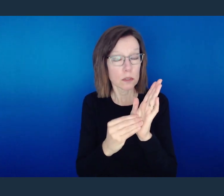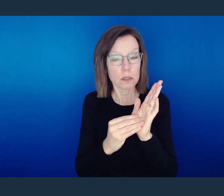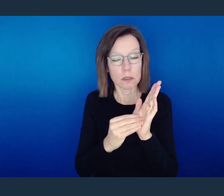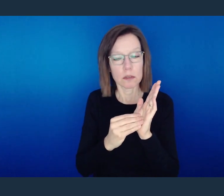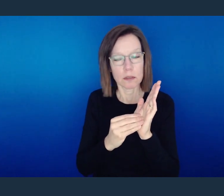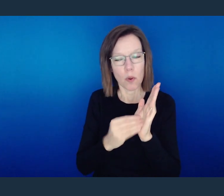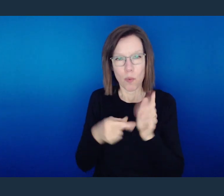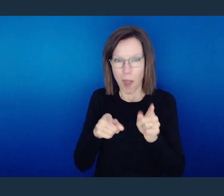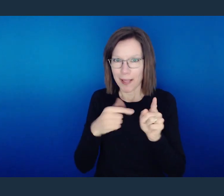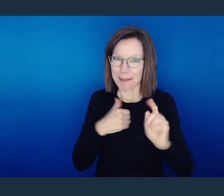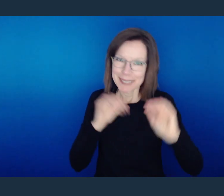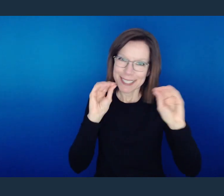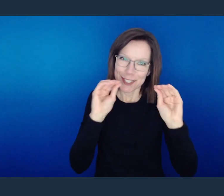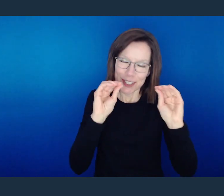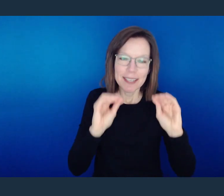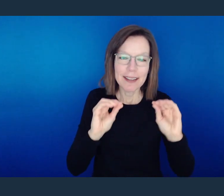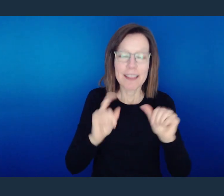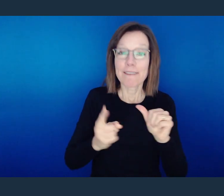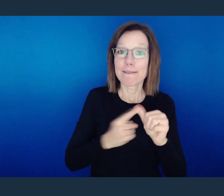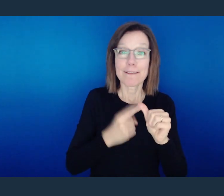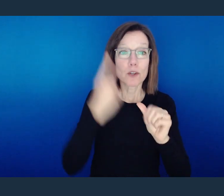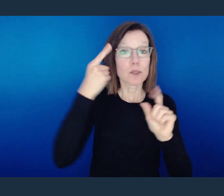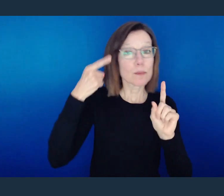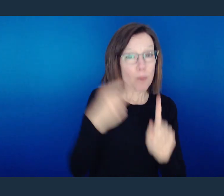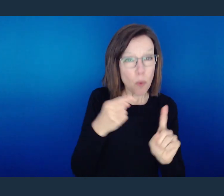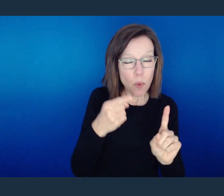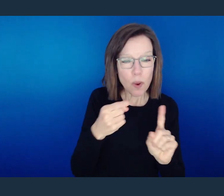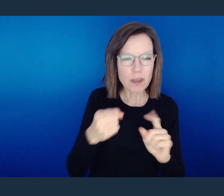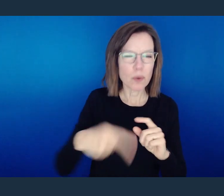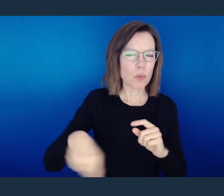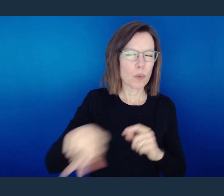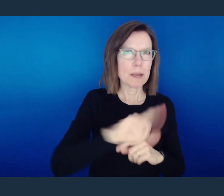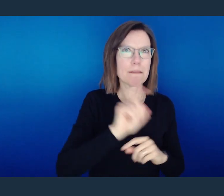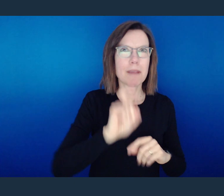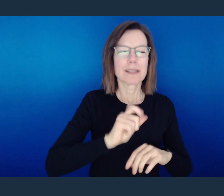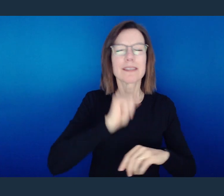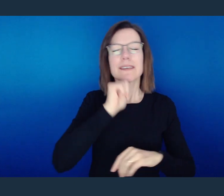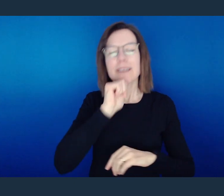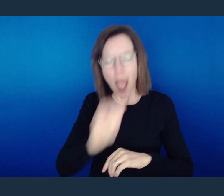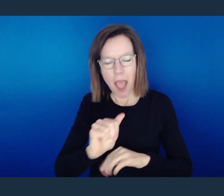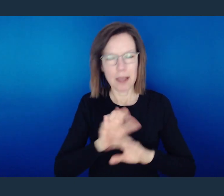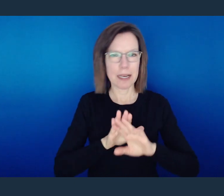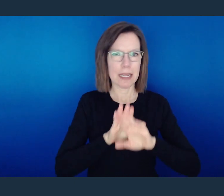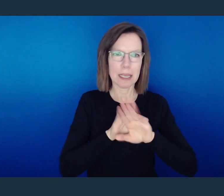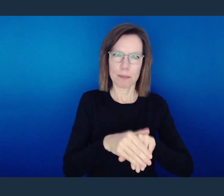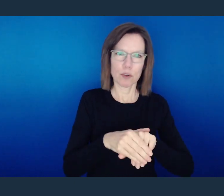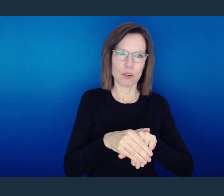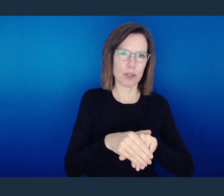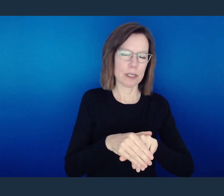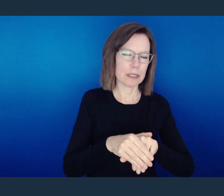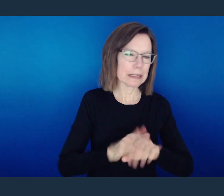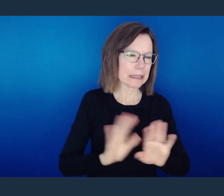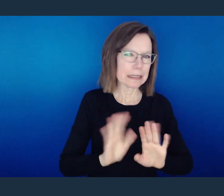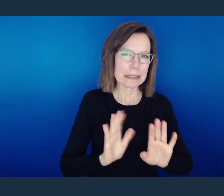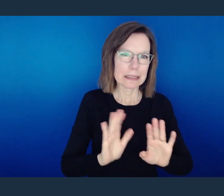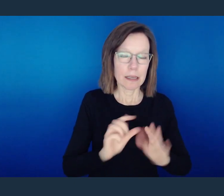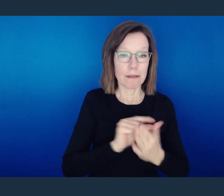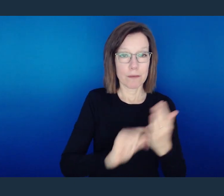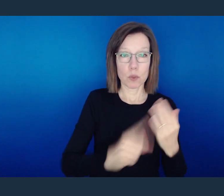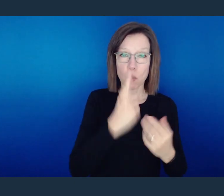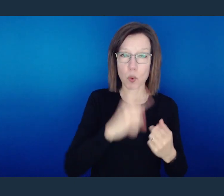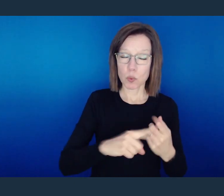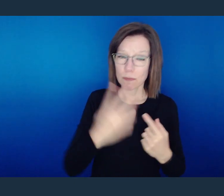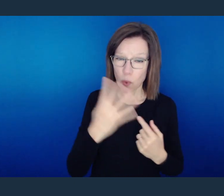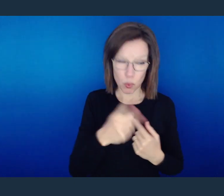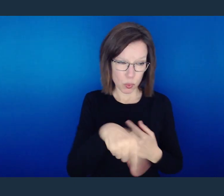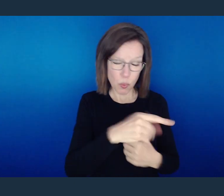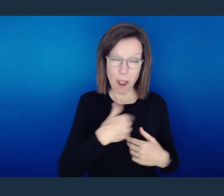If you're taking notes in this teaching series, the first one is that we must avoid hypocrisy.